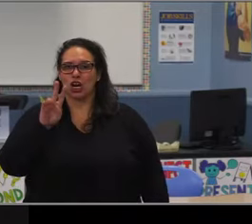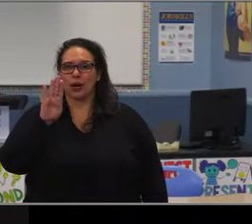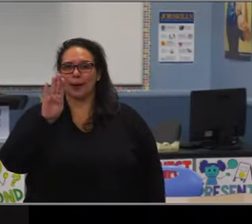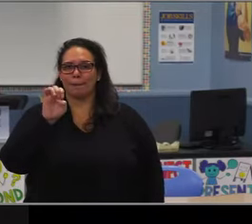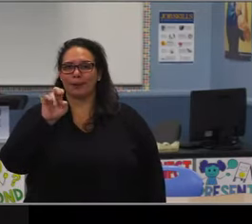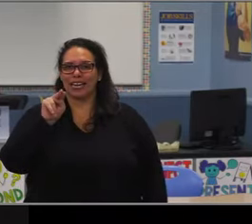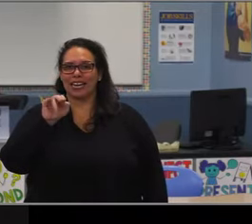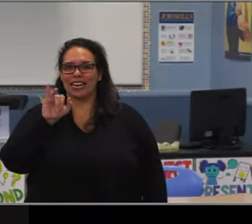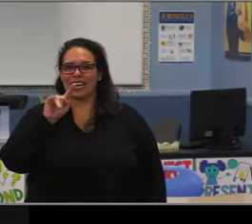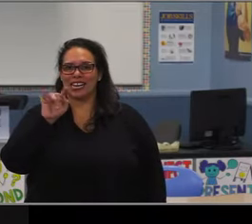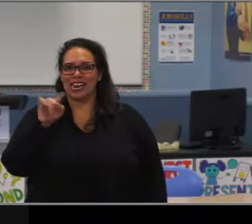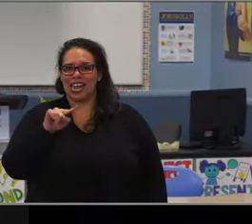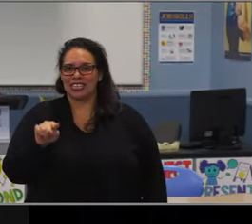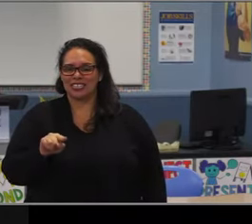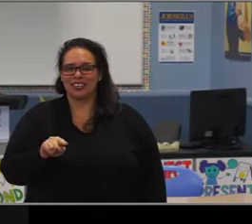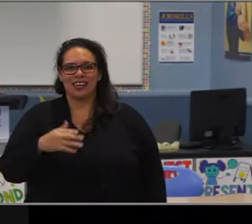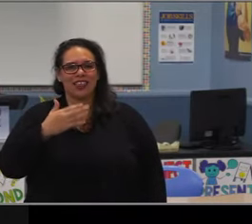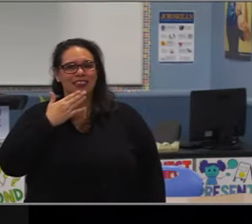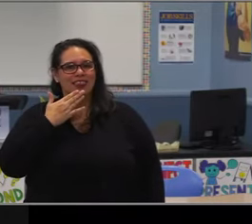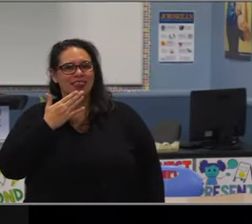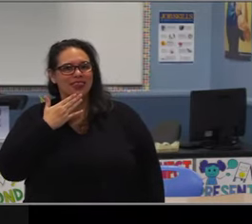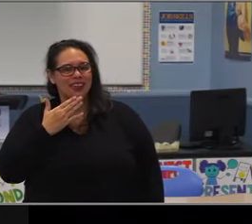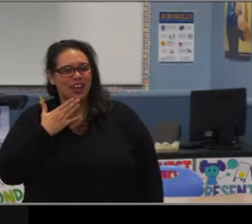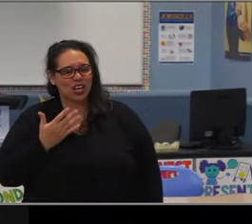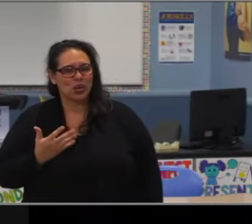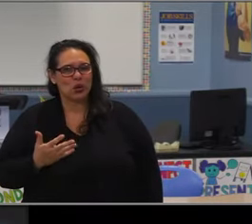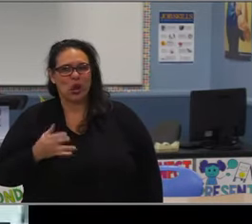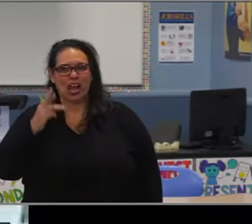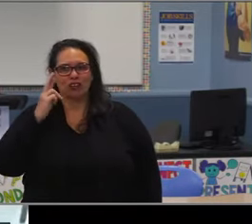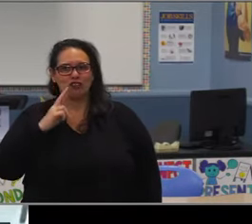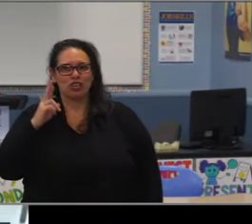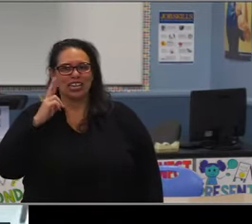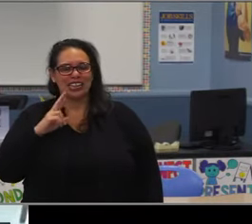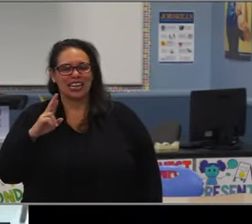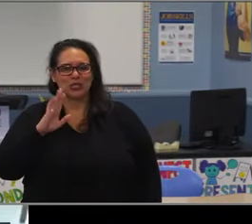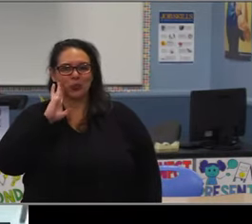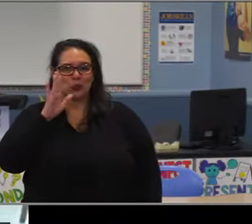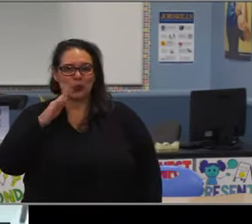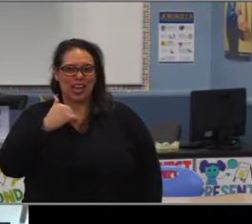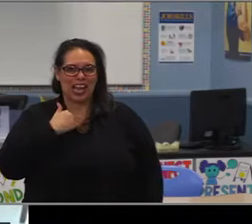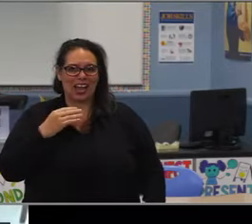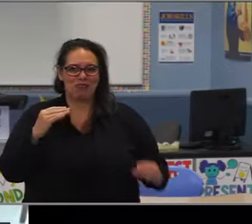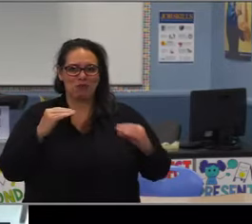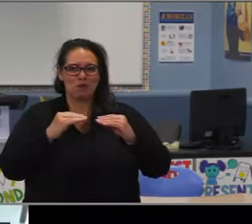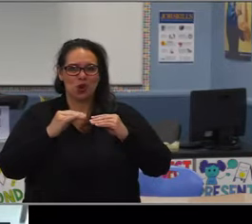So looking at student scores from fourth and fifth grade, any student that has met or exceeded in either grade